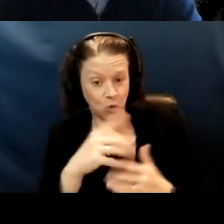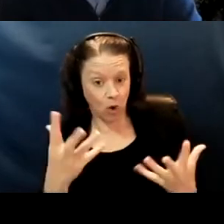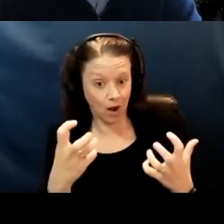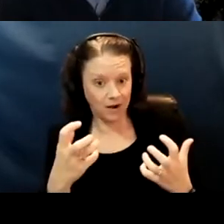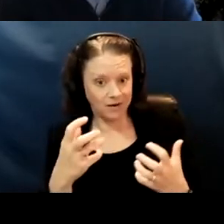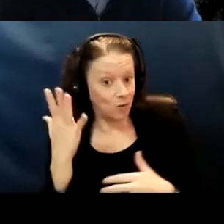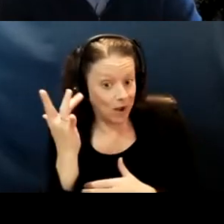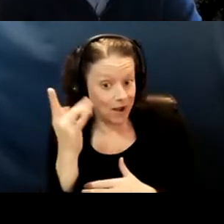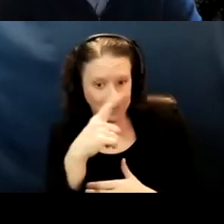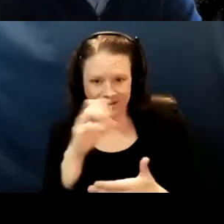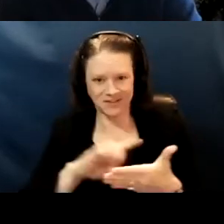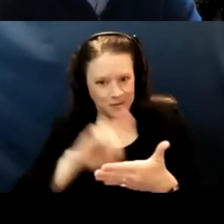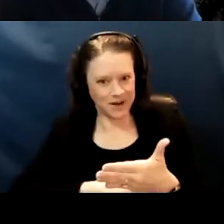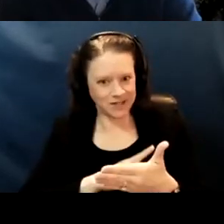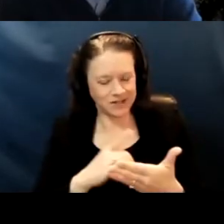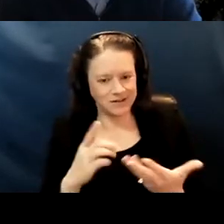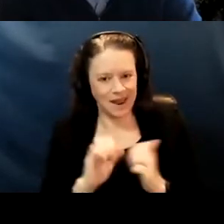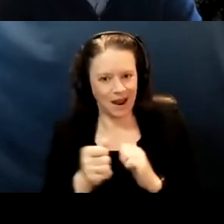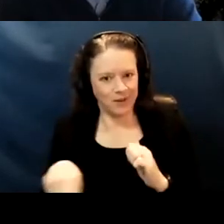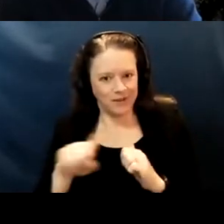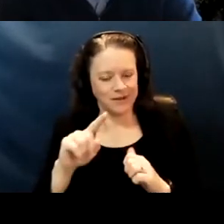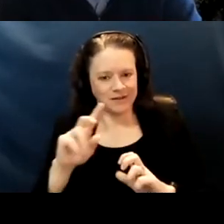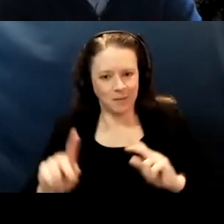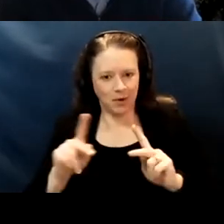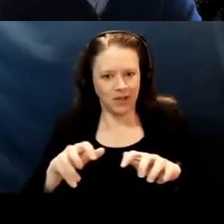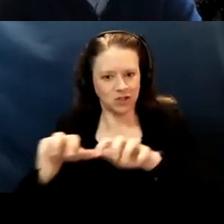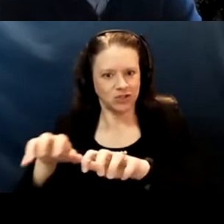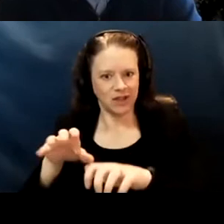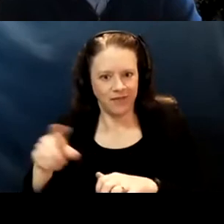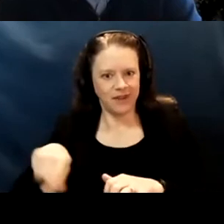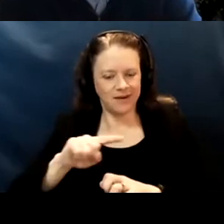Because of the ways in which these populations in these communities are rendered invisible."